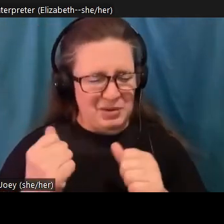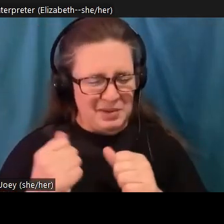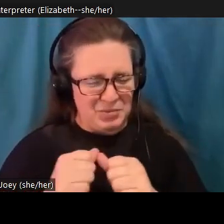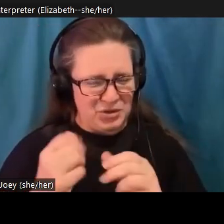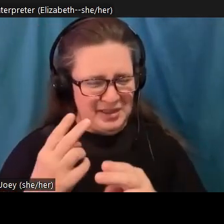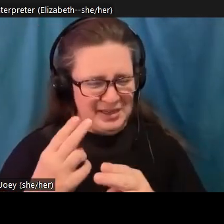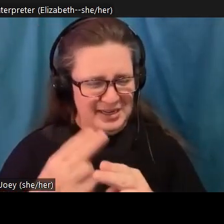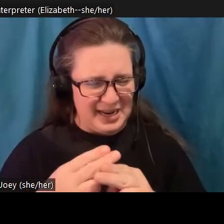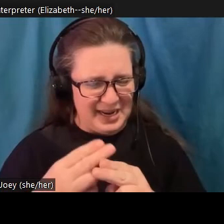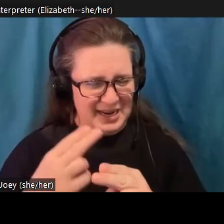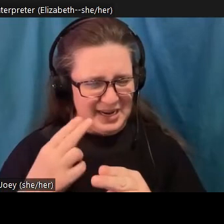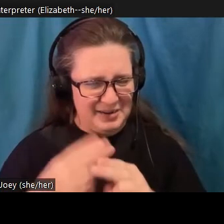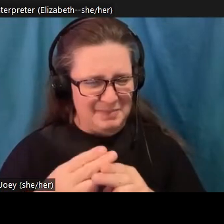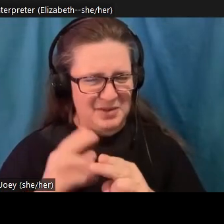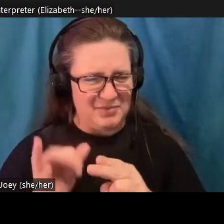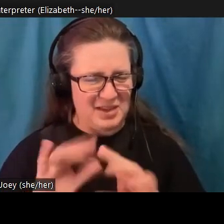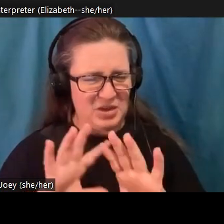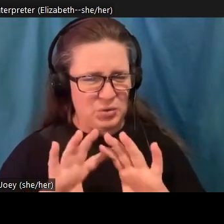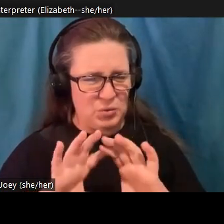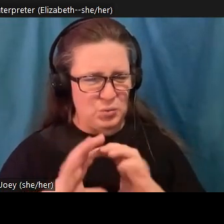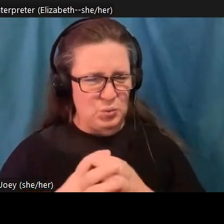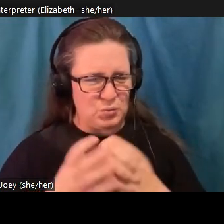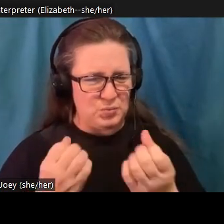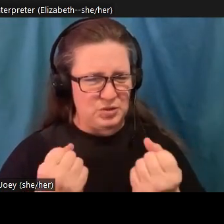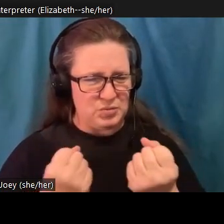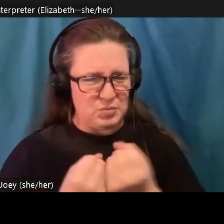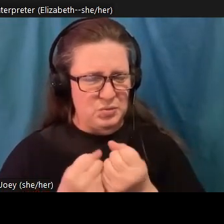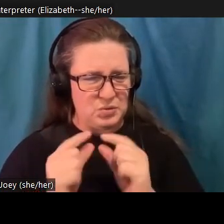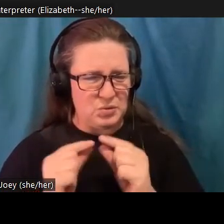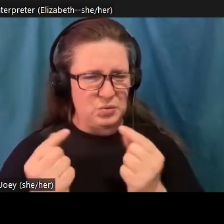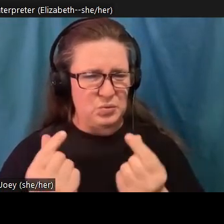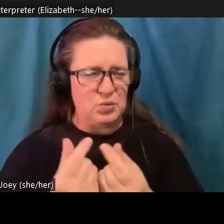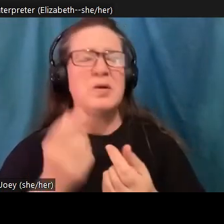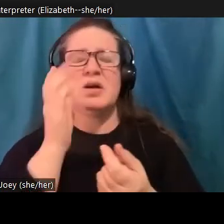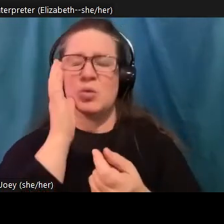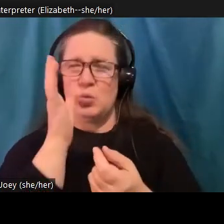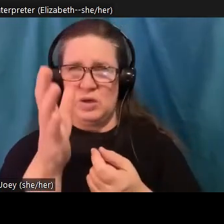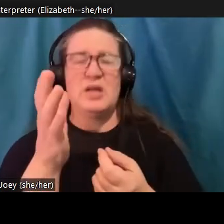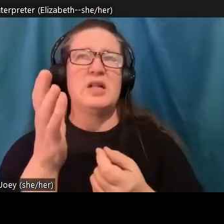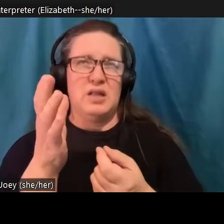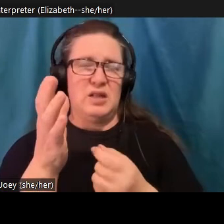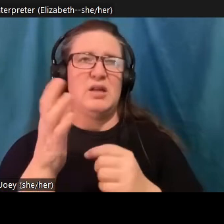find them mentioned in in her resources, and it's just